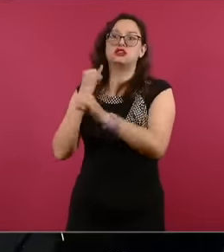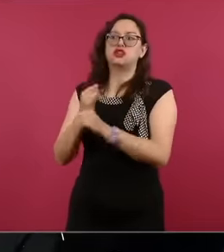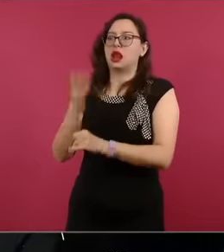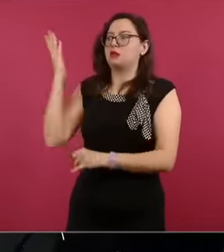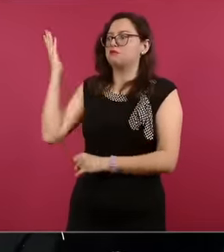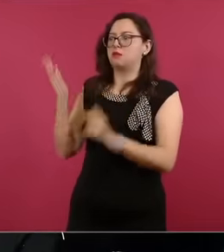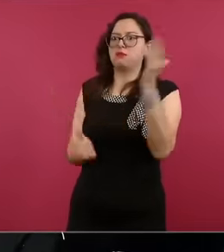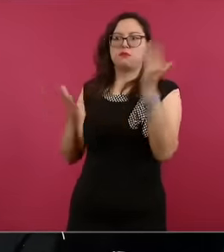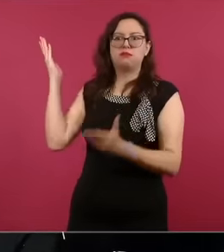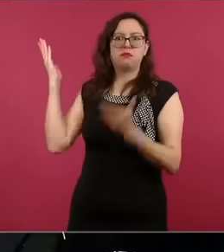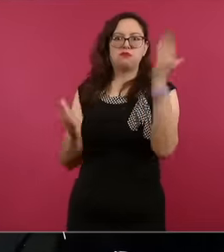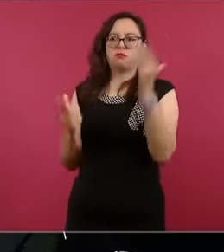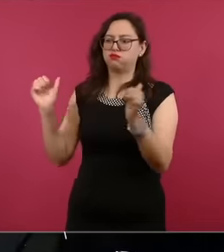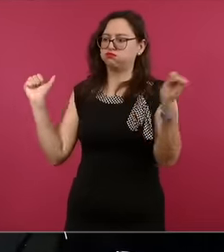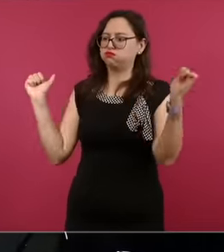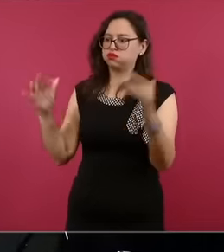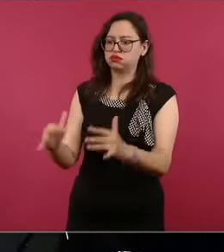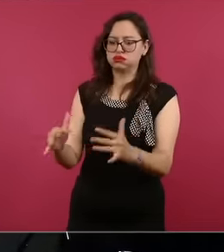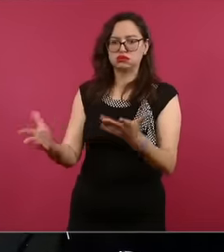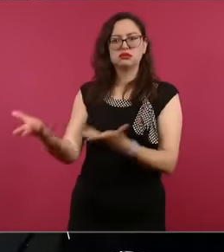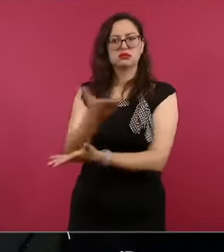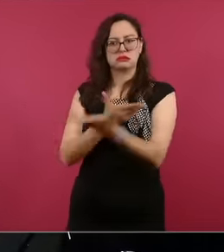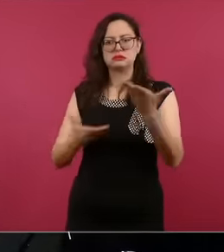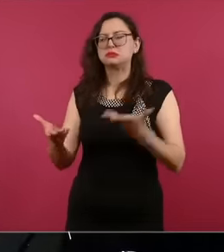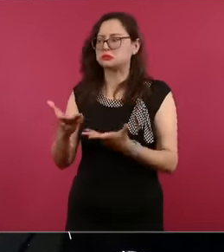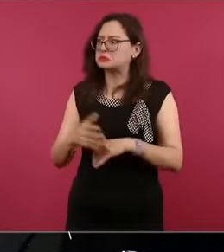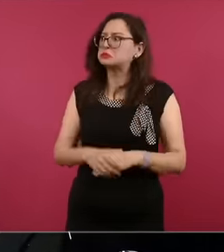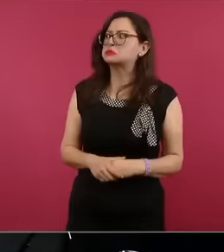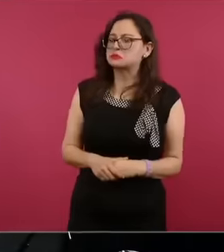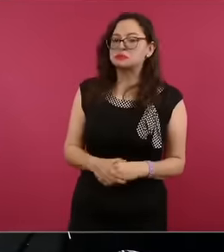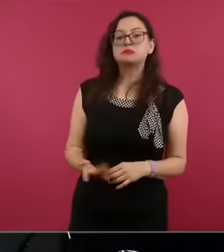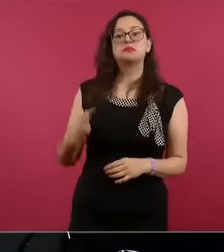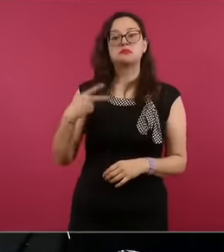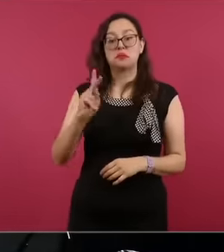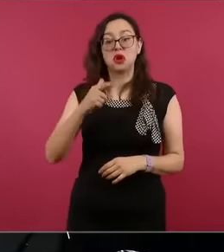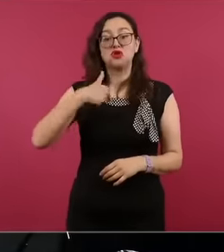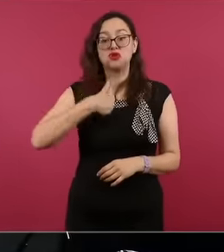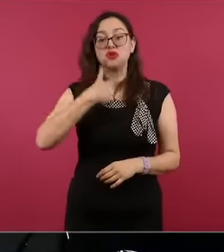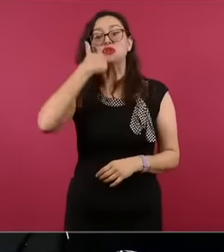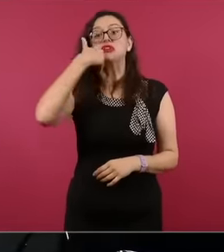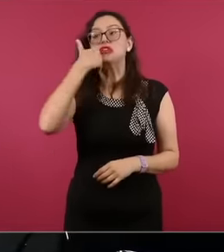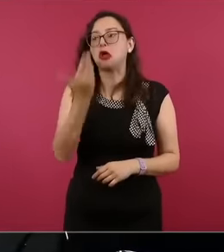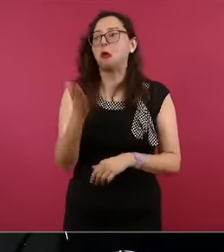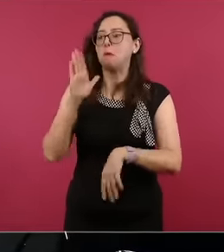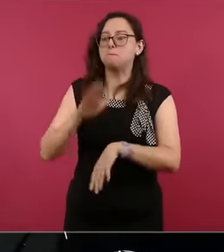much further than that in a different way. Search for brotherhood and ties between the media,